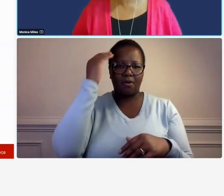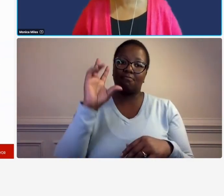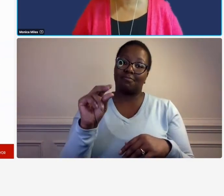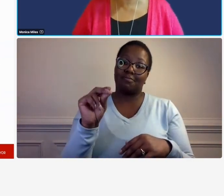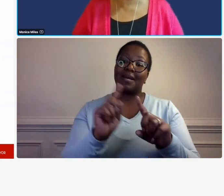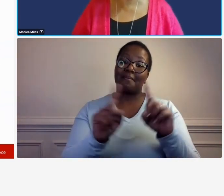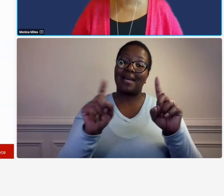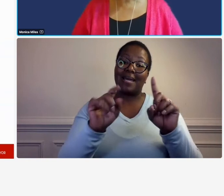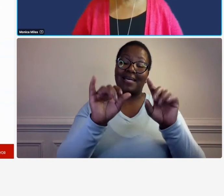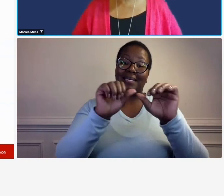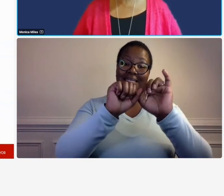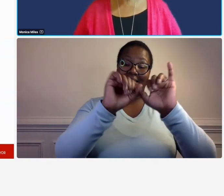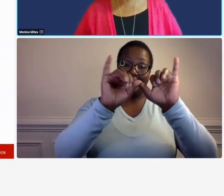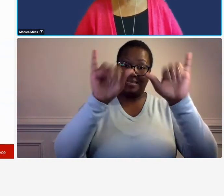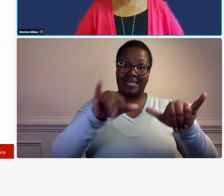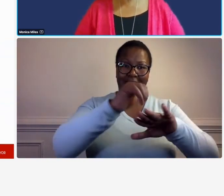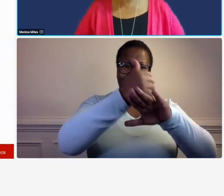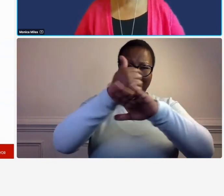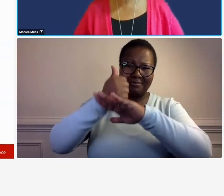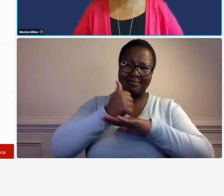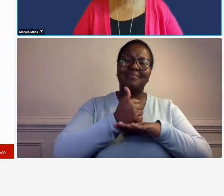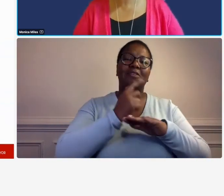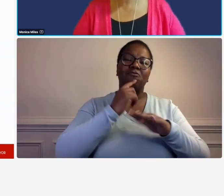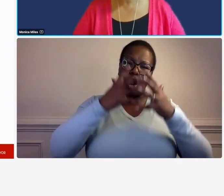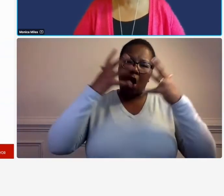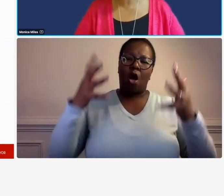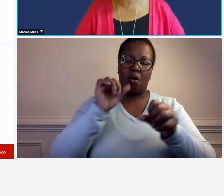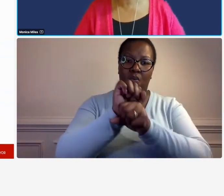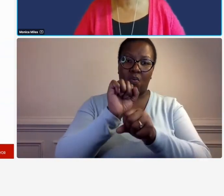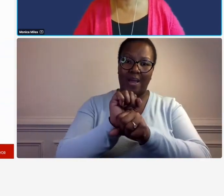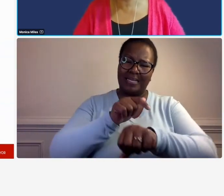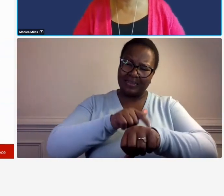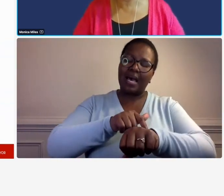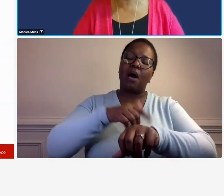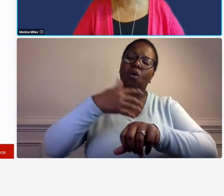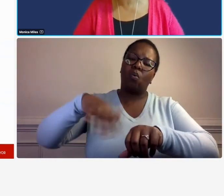to get them into place so to me having your pi if you have none let's say you have no policies and